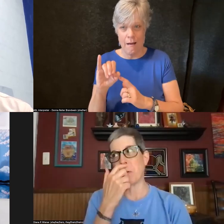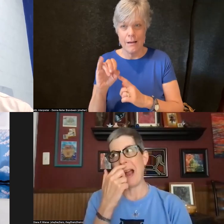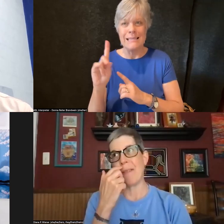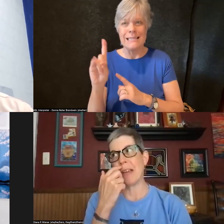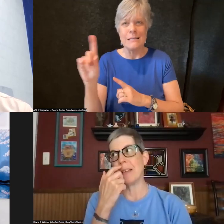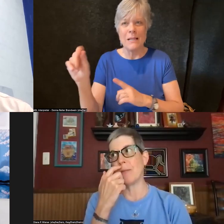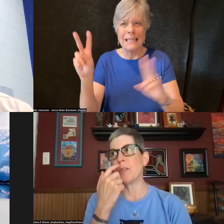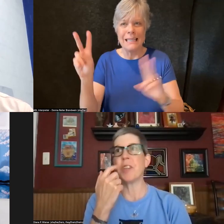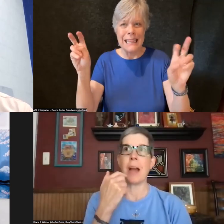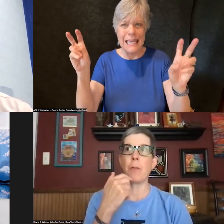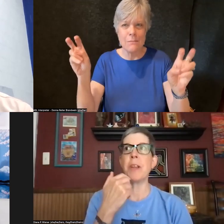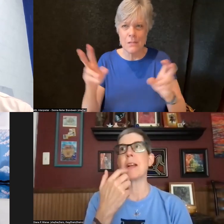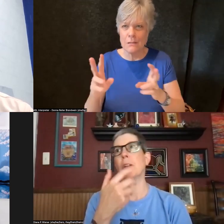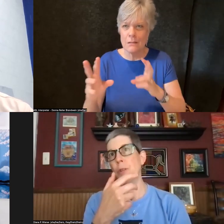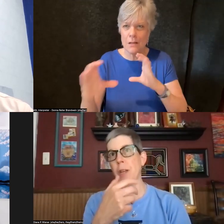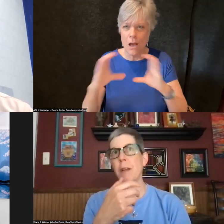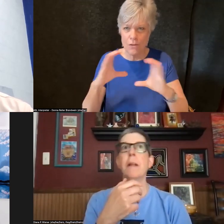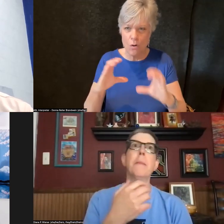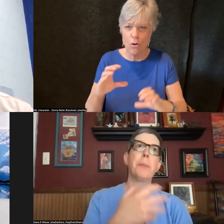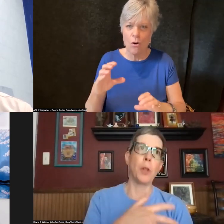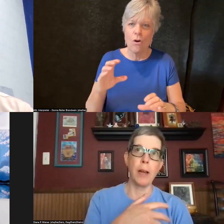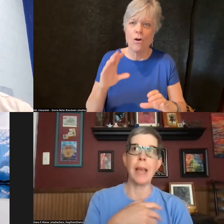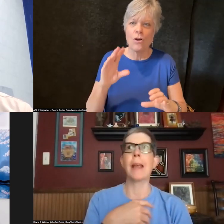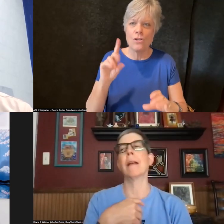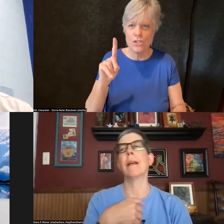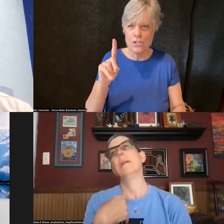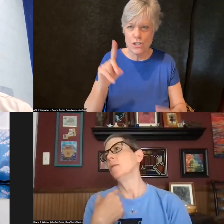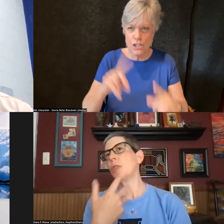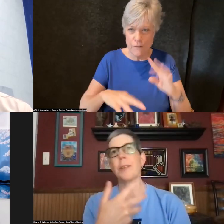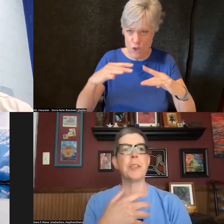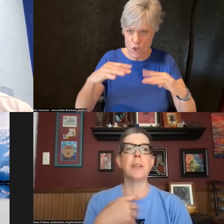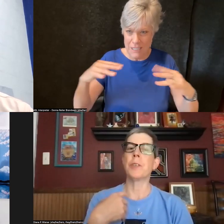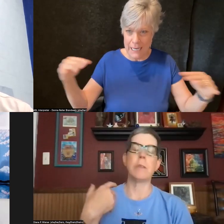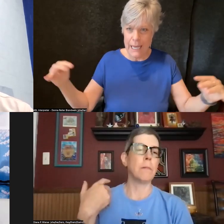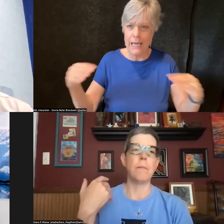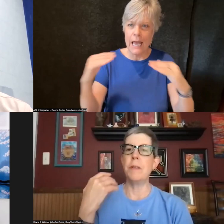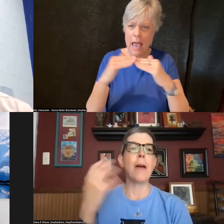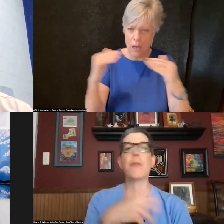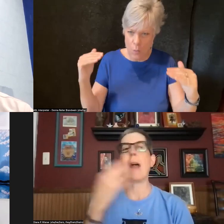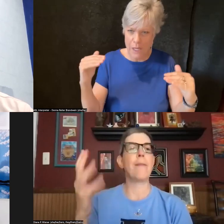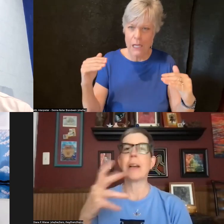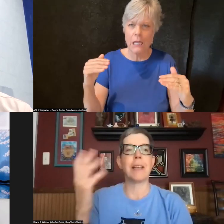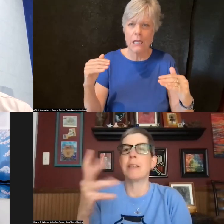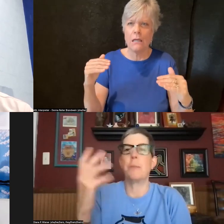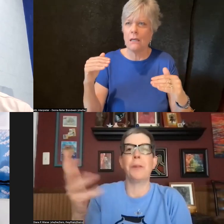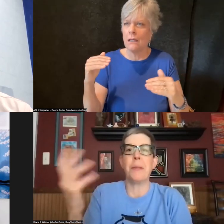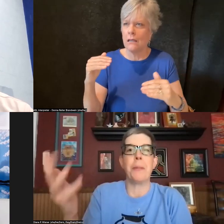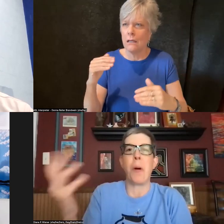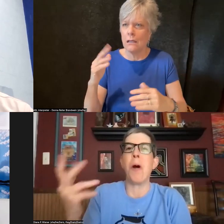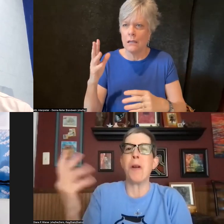or having diversity, equity, inclusion, belonging, justice, never have accessibility be part